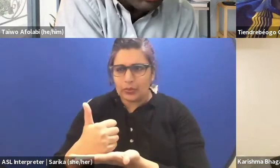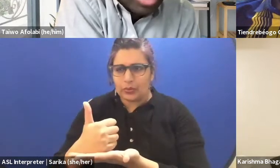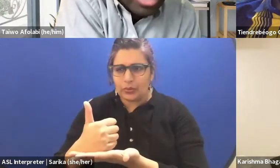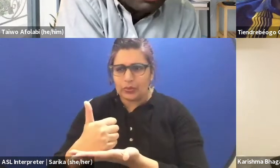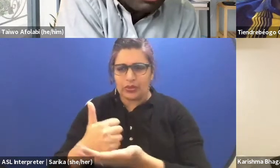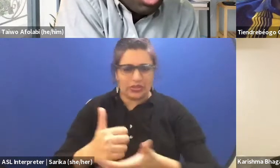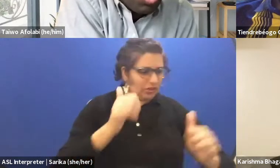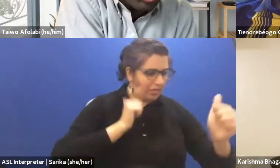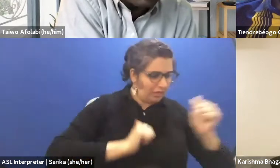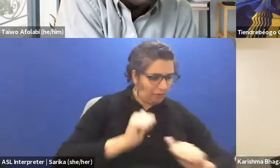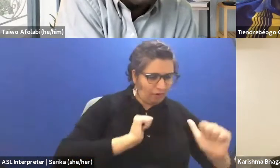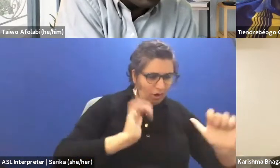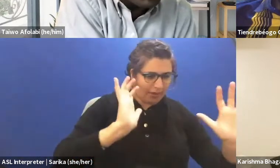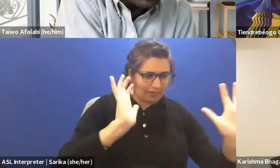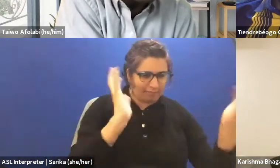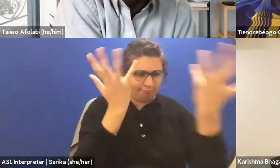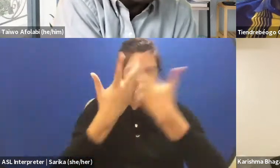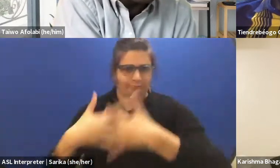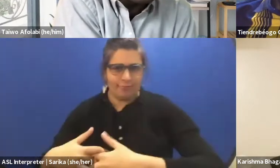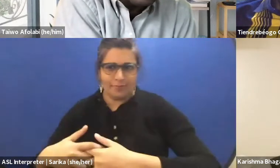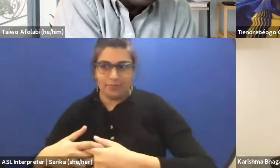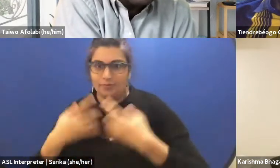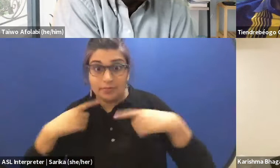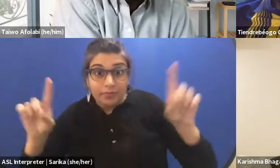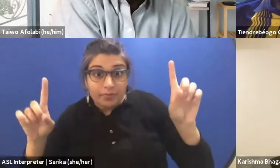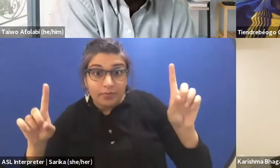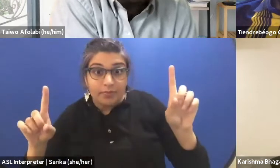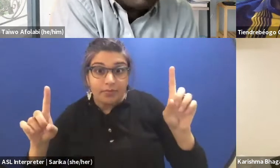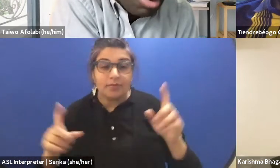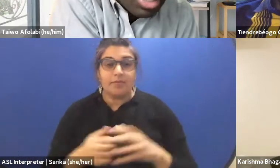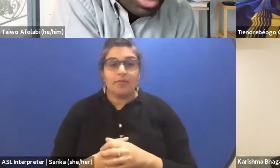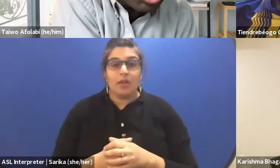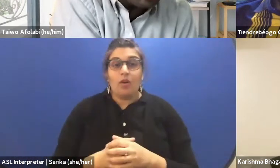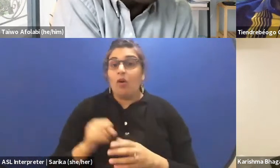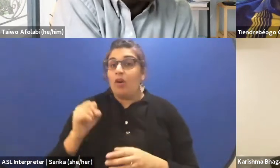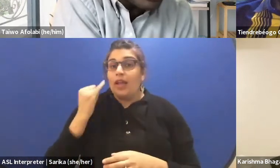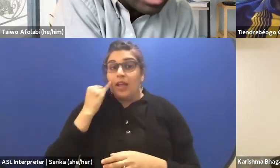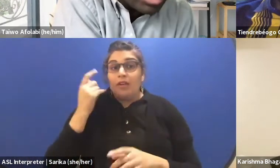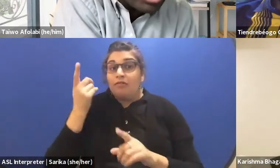to life or to whether you're performing in it or you're directing it,